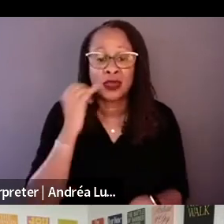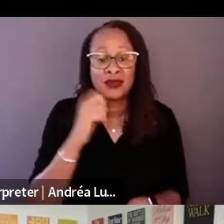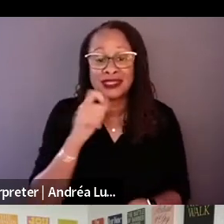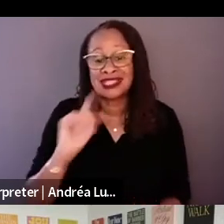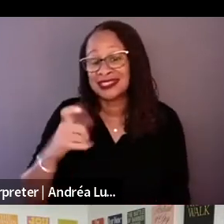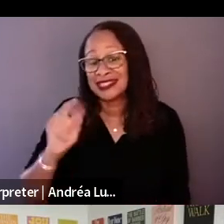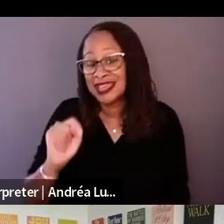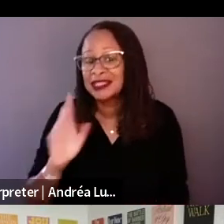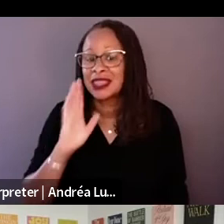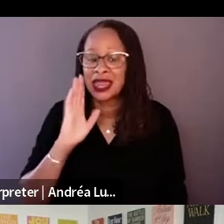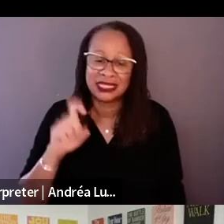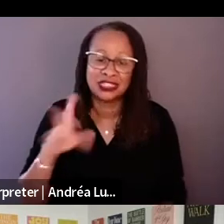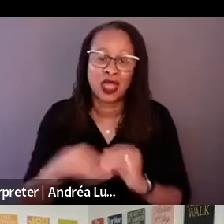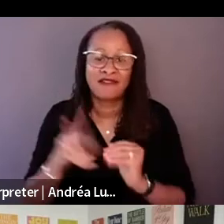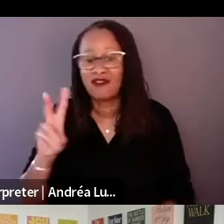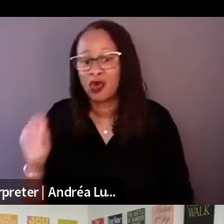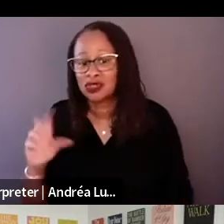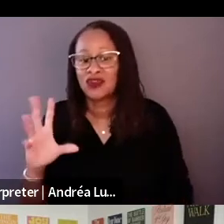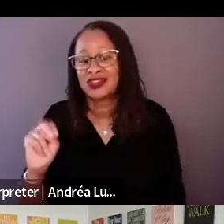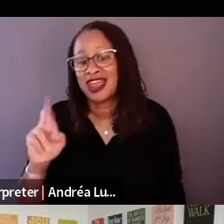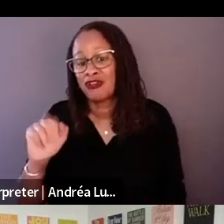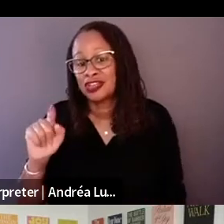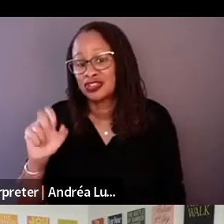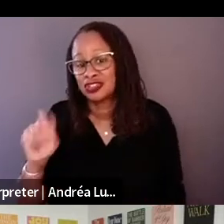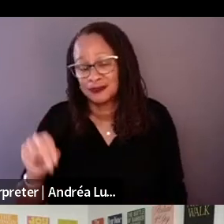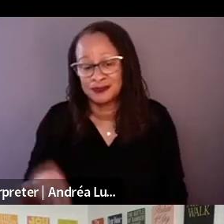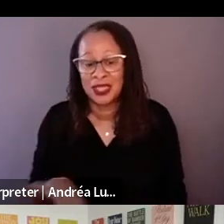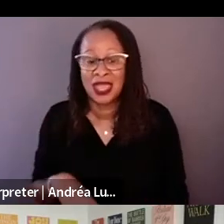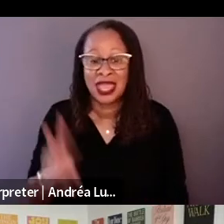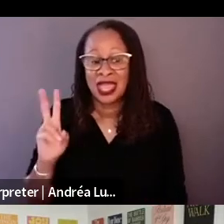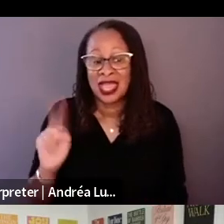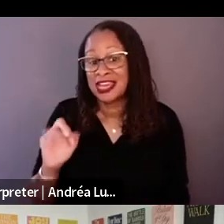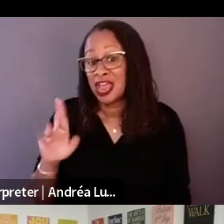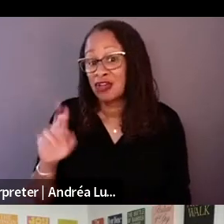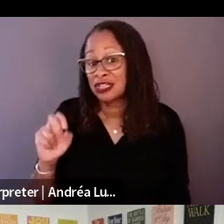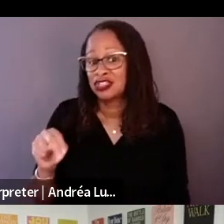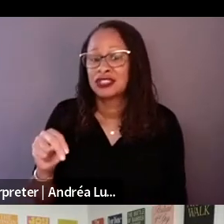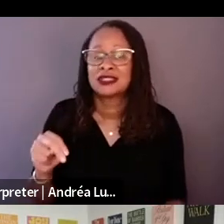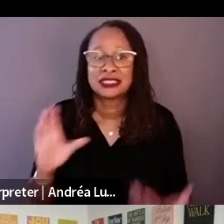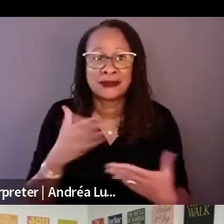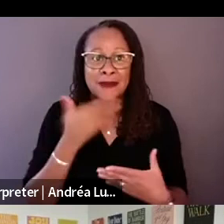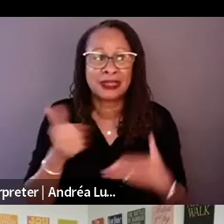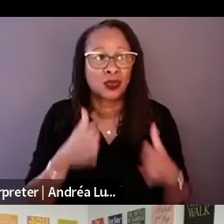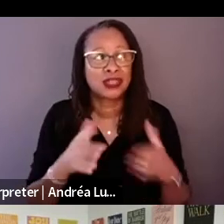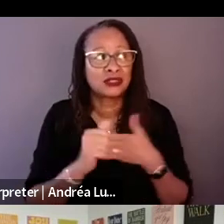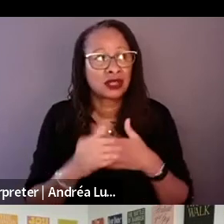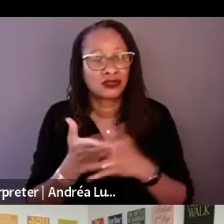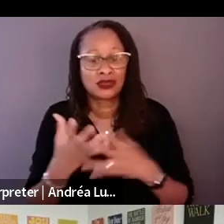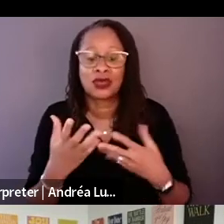That seemed like a way of guiding you through some of the story elements we talked about should it